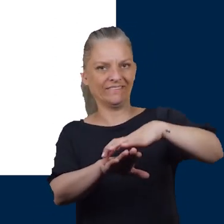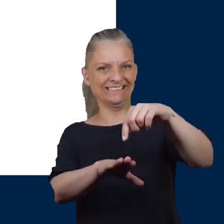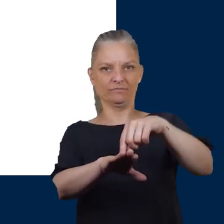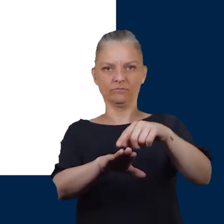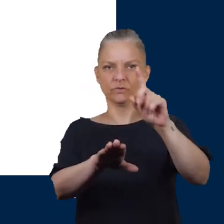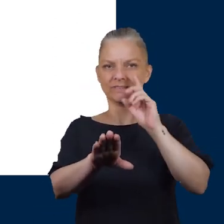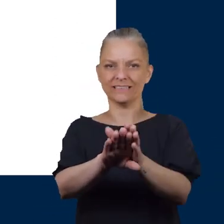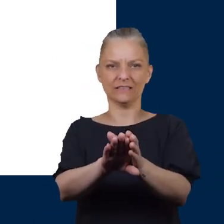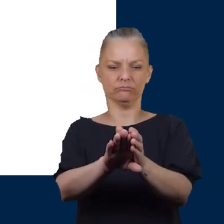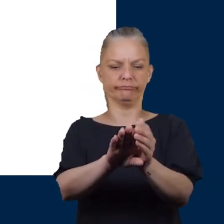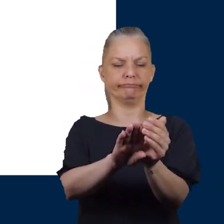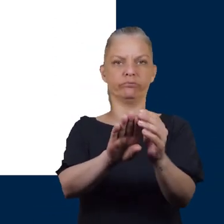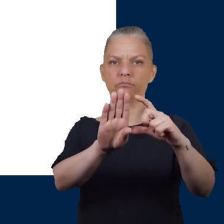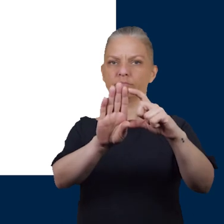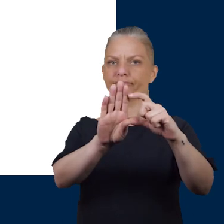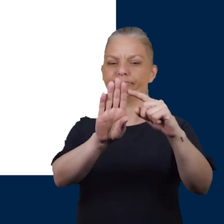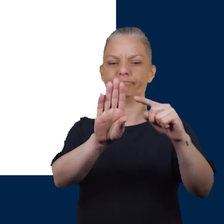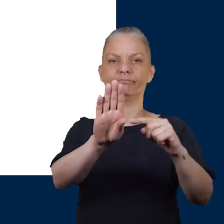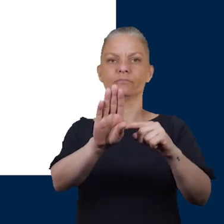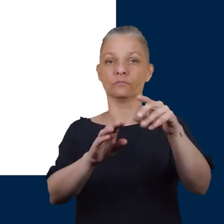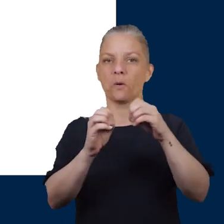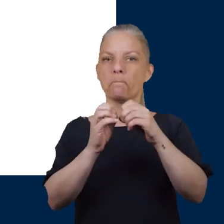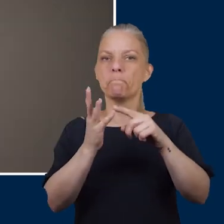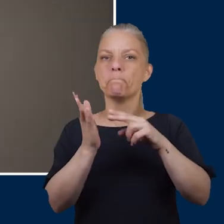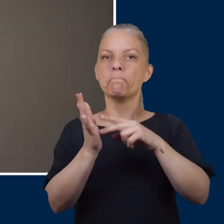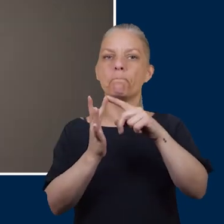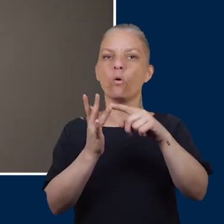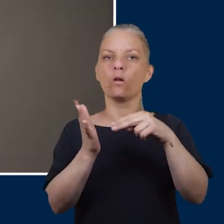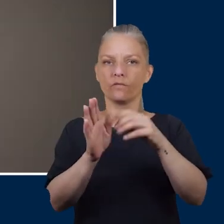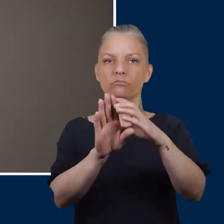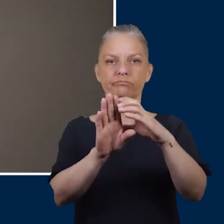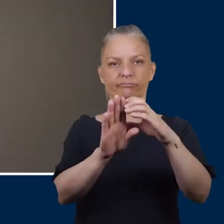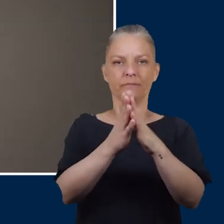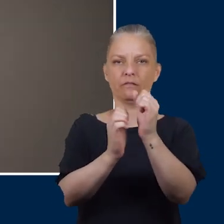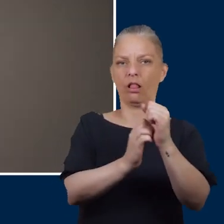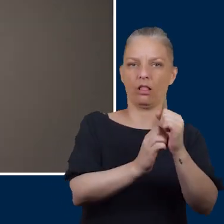deformities to your foot such as a bunion which is where the big toe sits at an angle and the joint